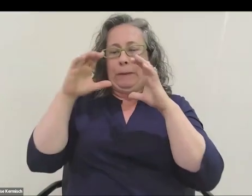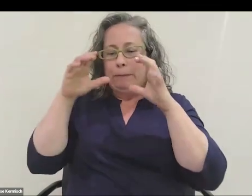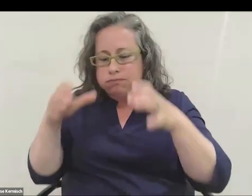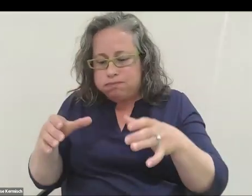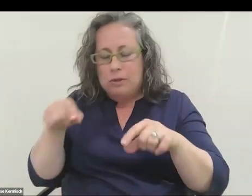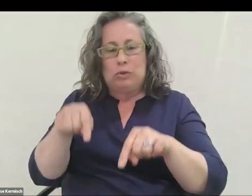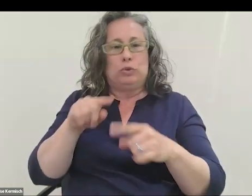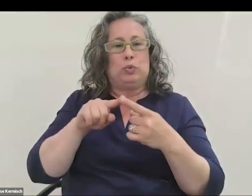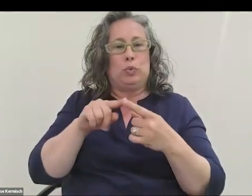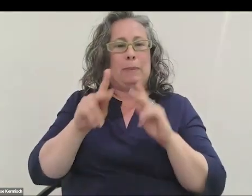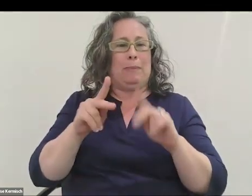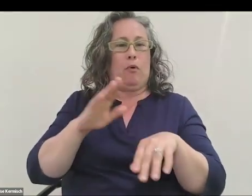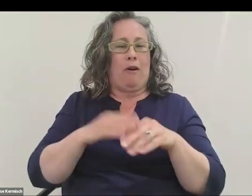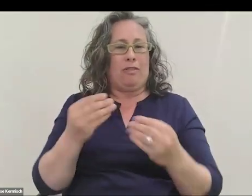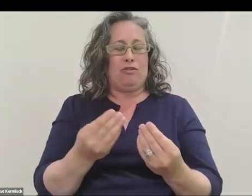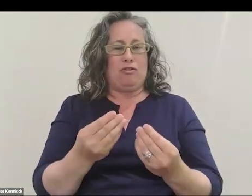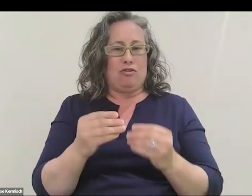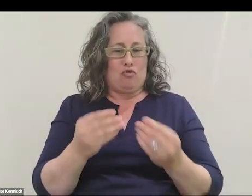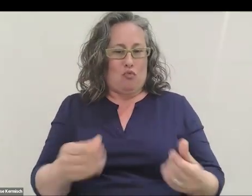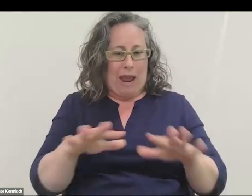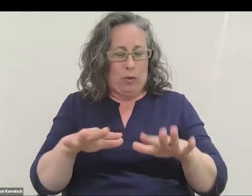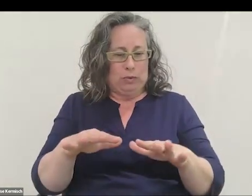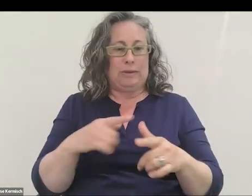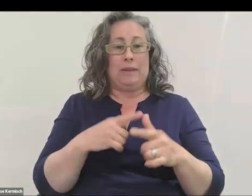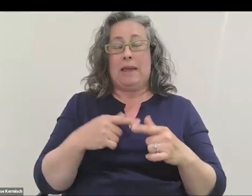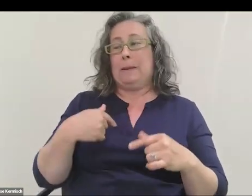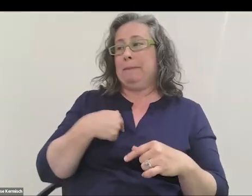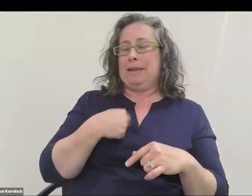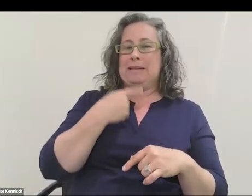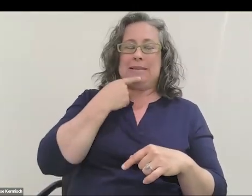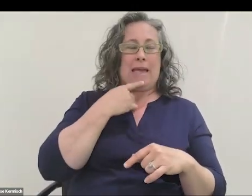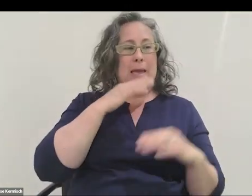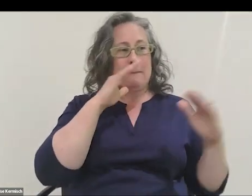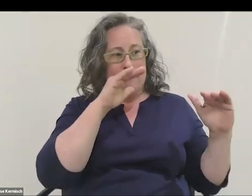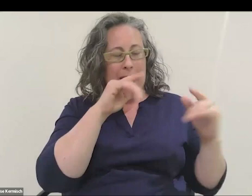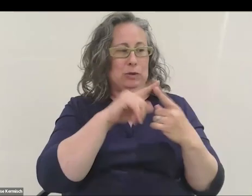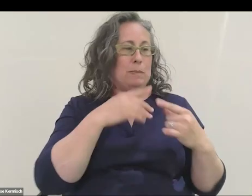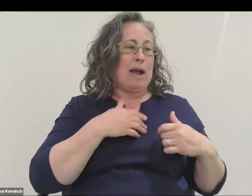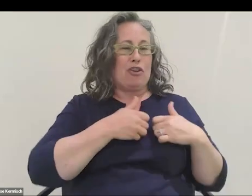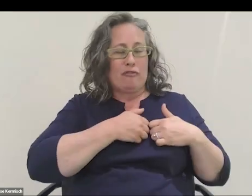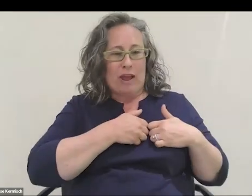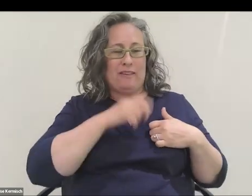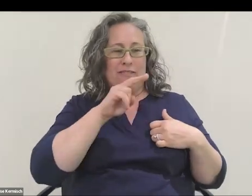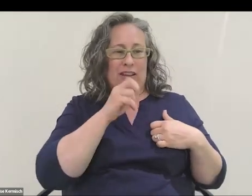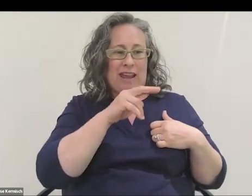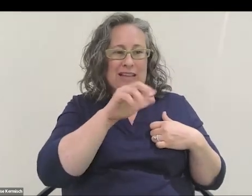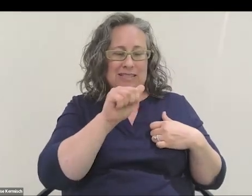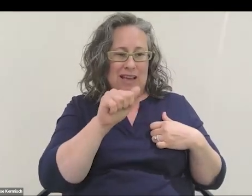and we cut back to me saying goodbye to my girlfriend Vanessa and her looking pretty upset.